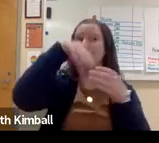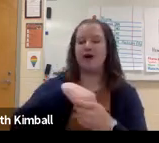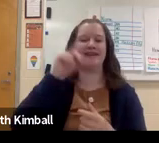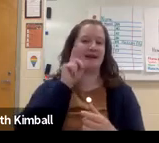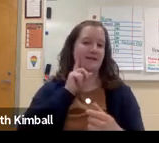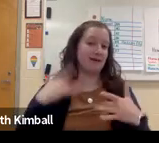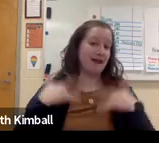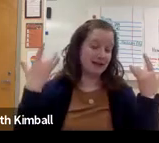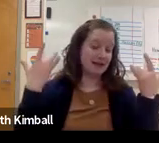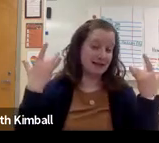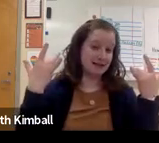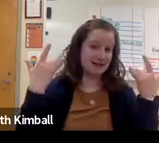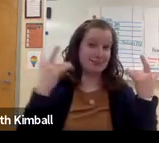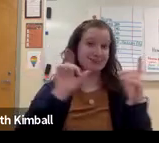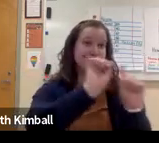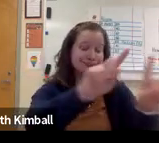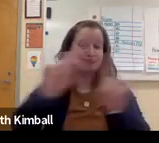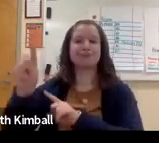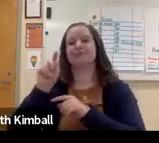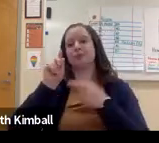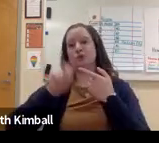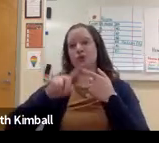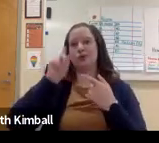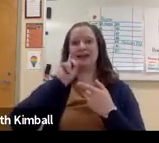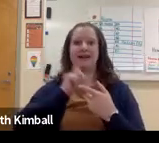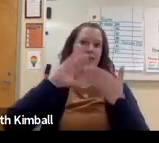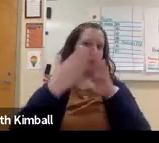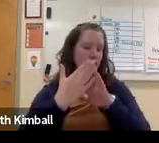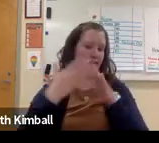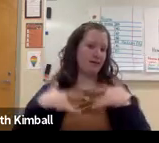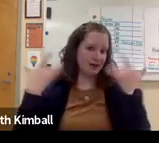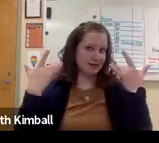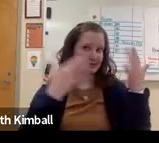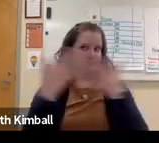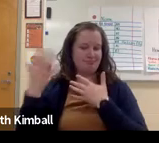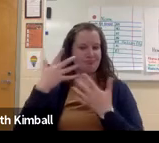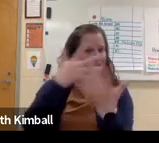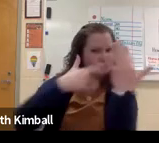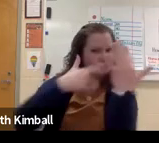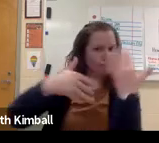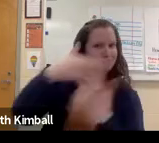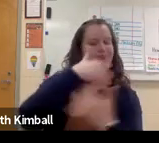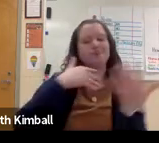when you meet the Deaf person, or just to meet Deaf people in general-- get involved in Deaf events--